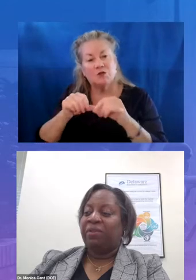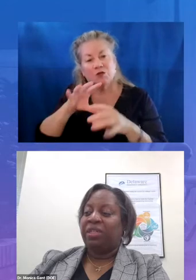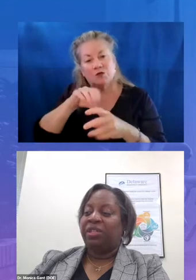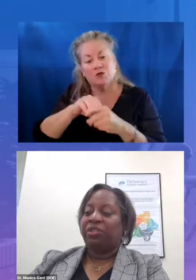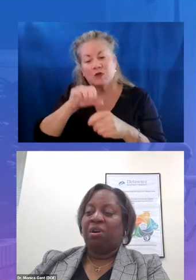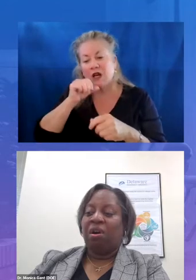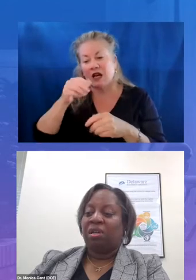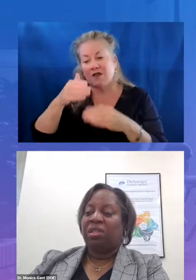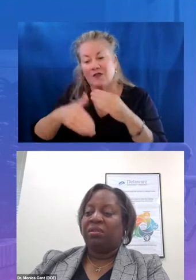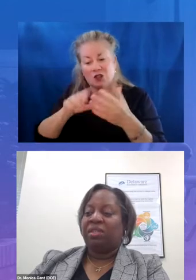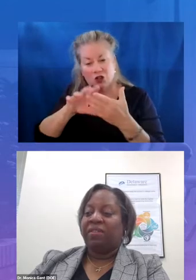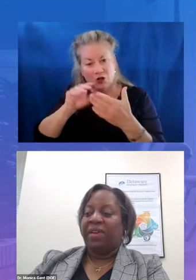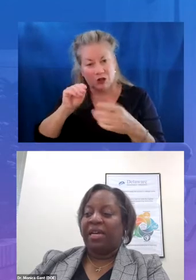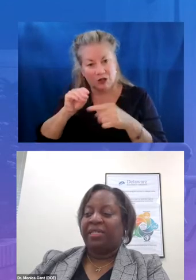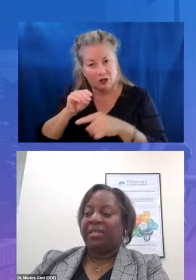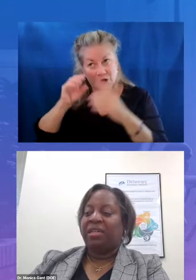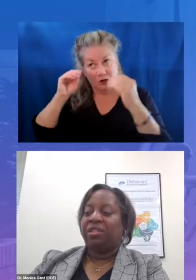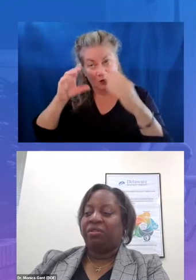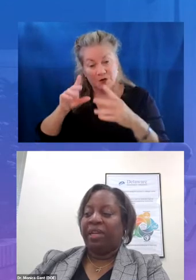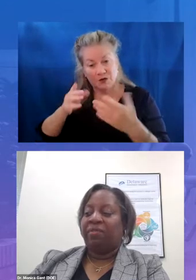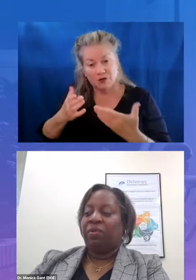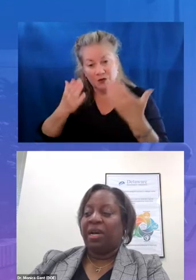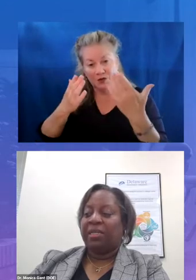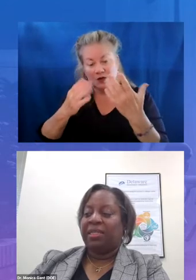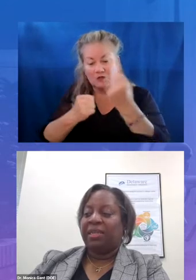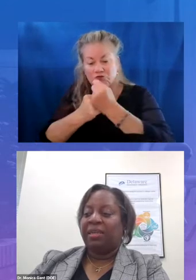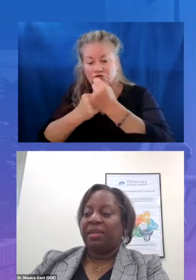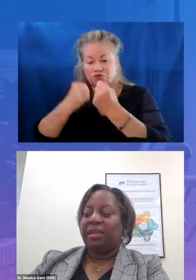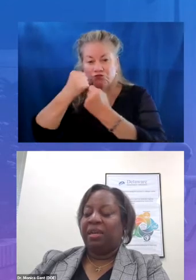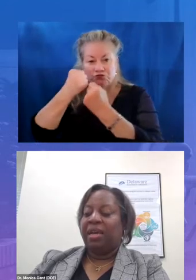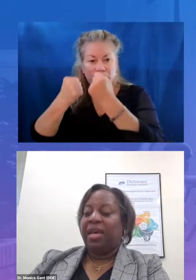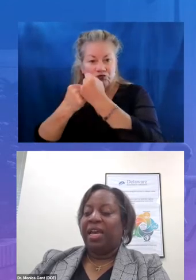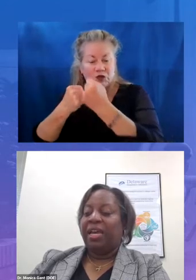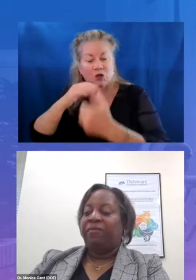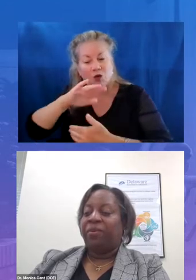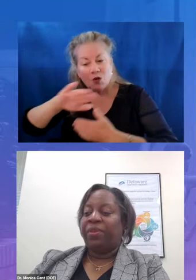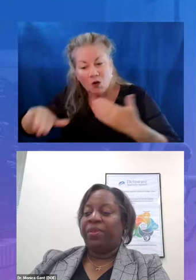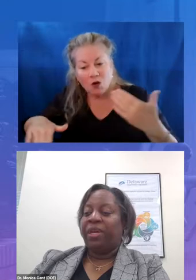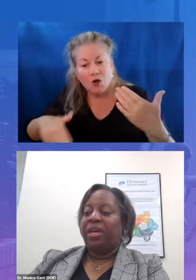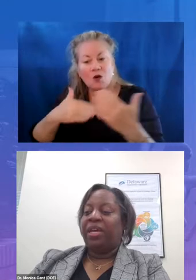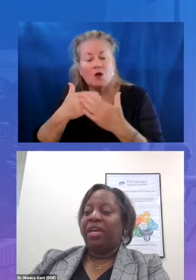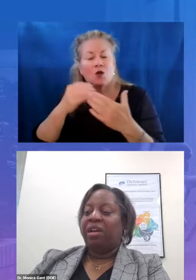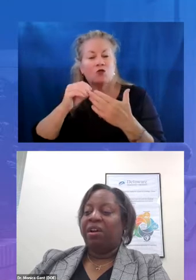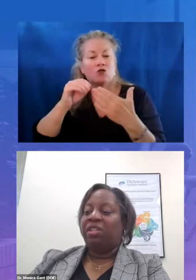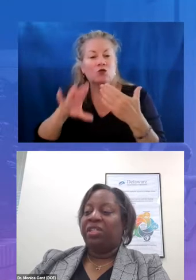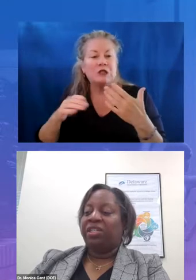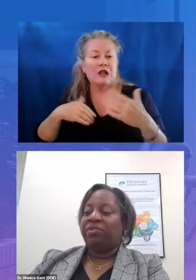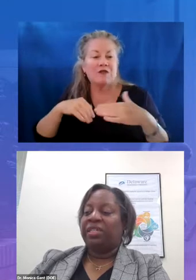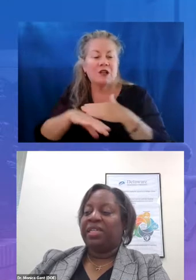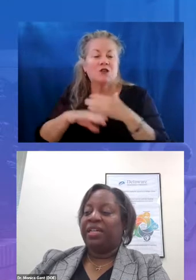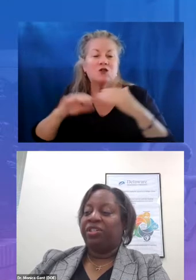to ensure all students have access to grade level content and fourth encourage districts and charter